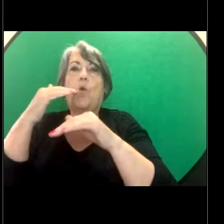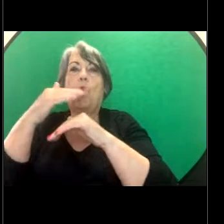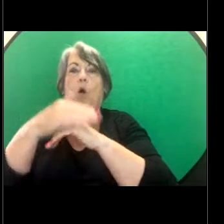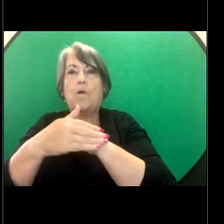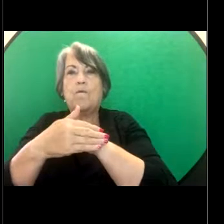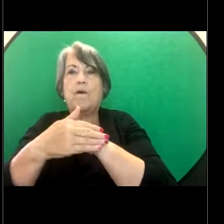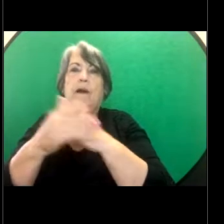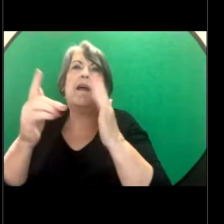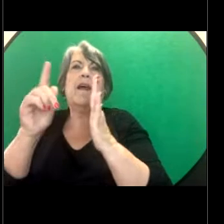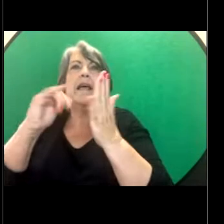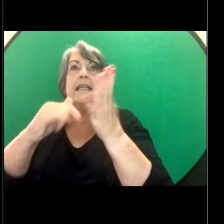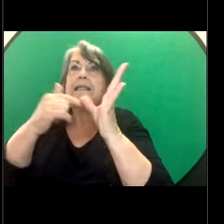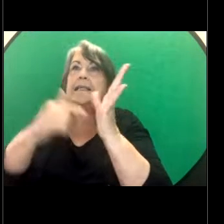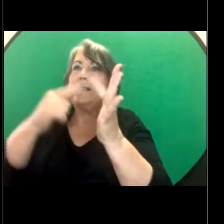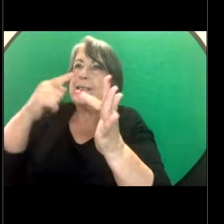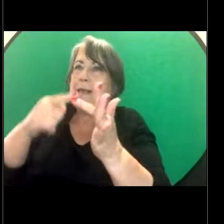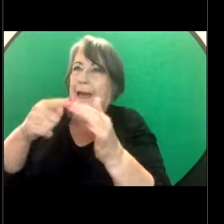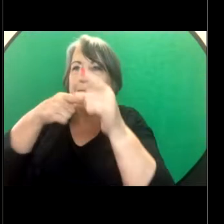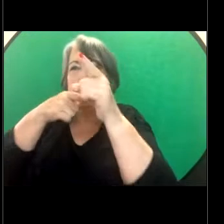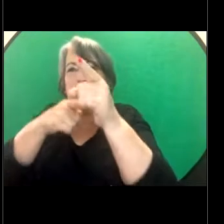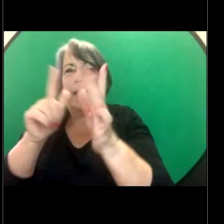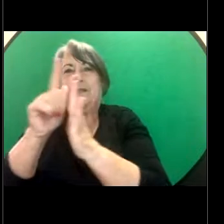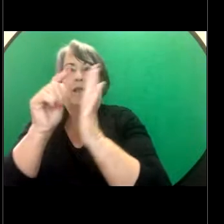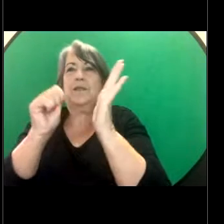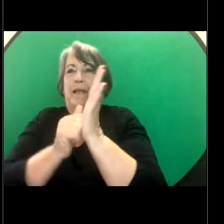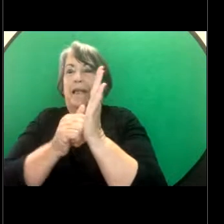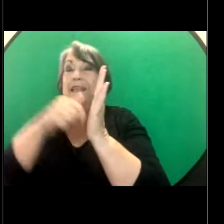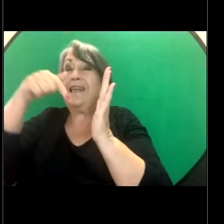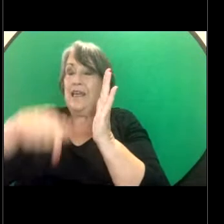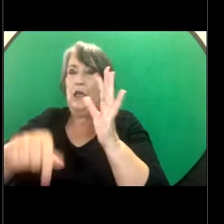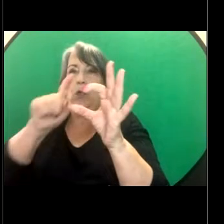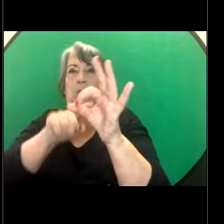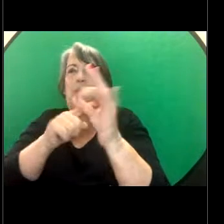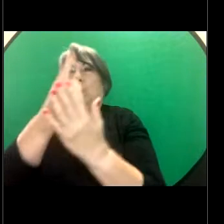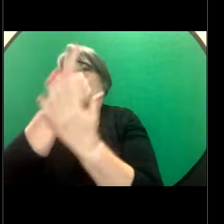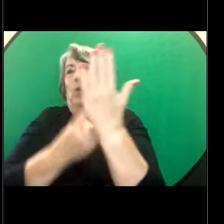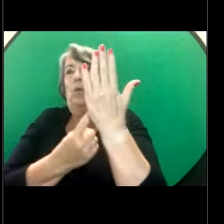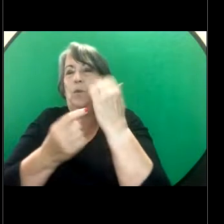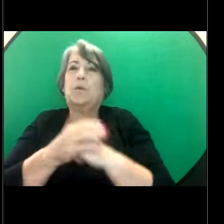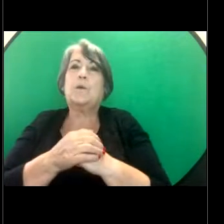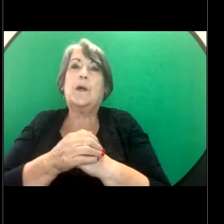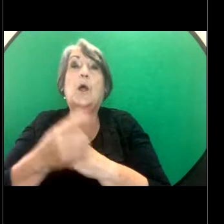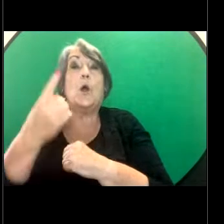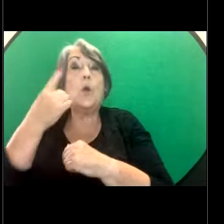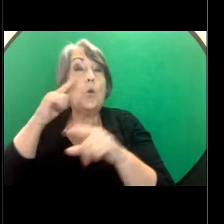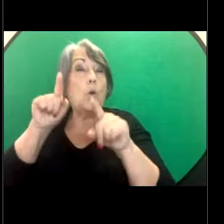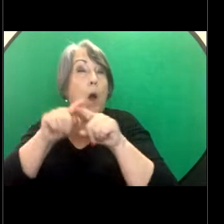when we do share it's related to QLD only which looks like most of our audience is